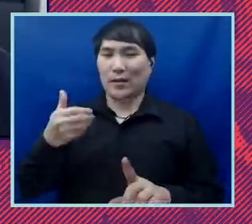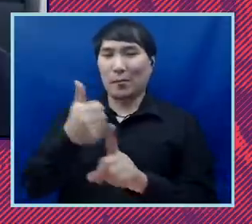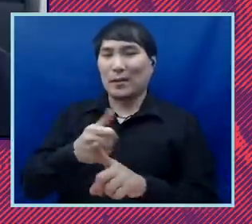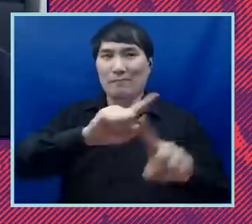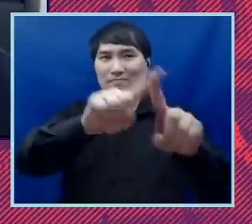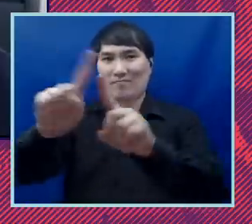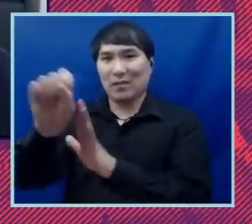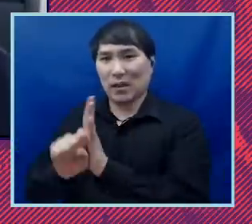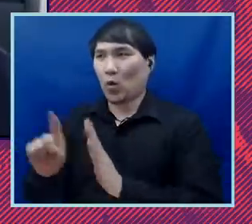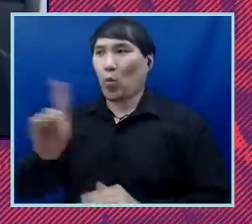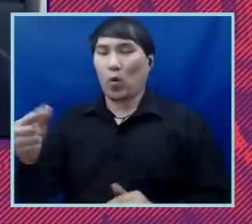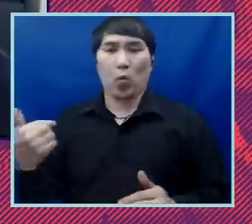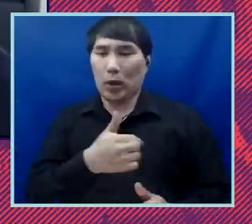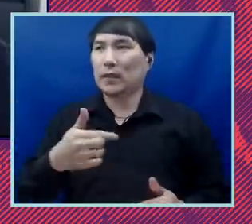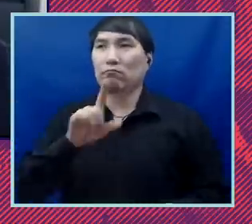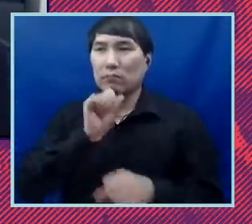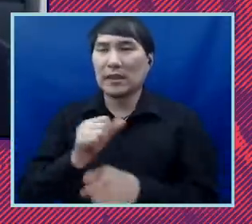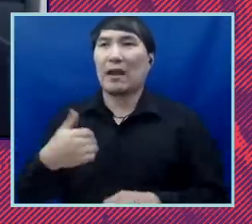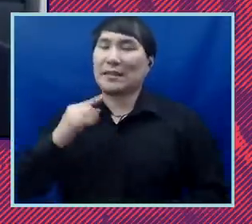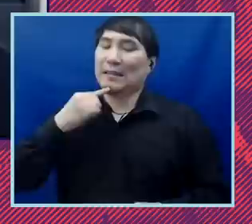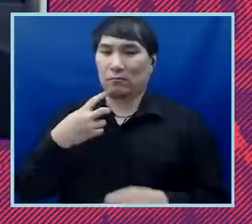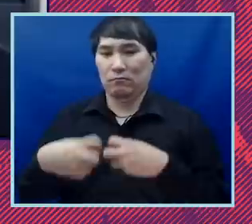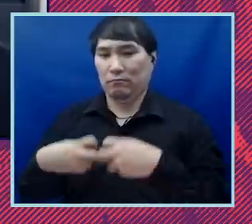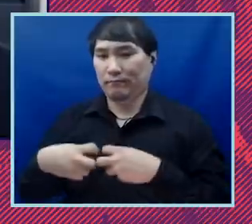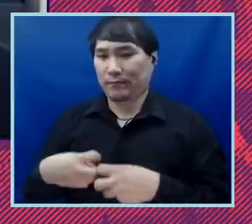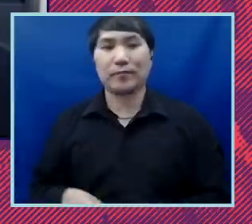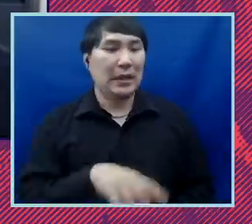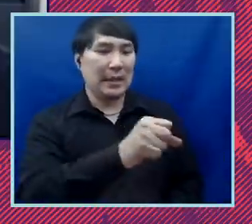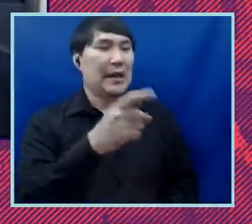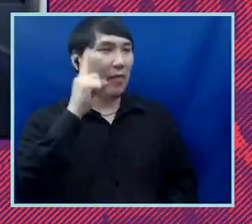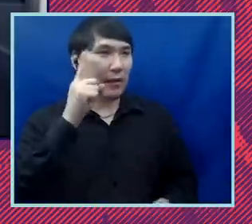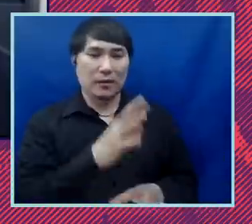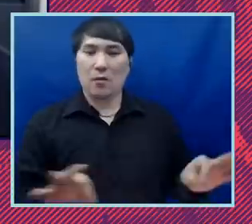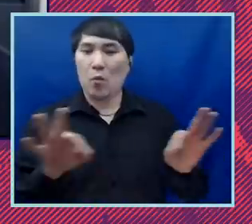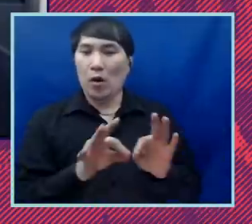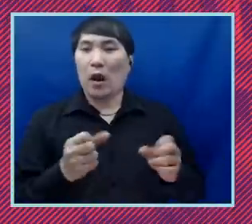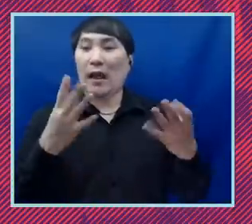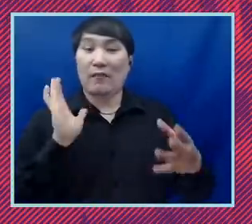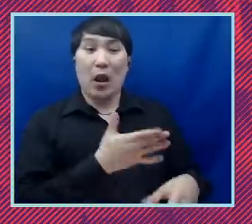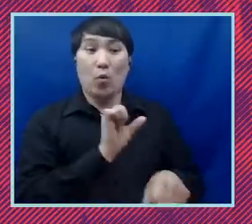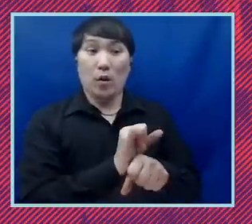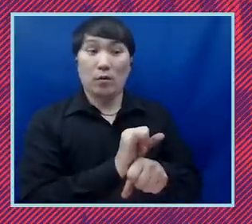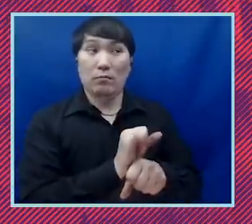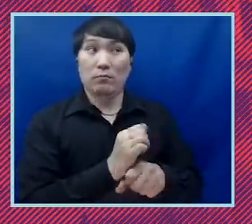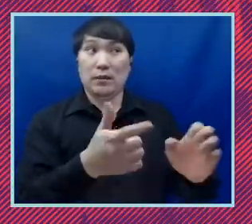where the racial justice issue is so significant. Yeah, I think it's important that a lot of this work is going to be driven by our affiliates who are on the front lines